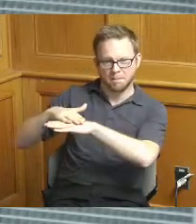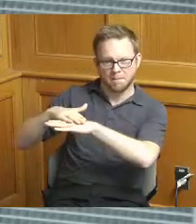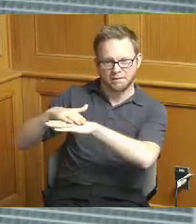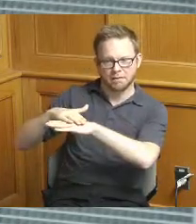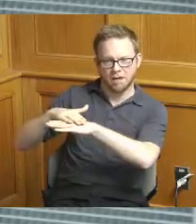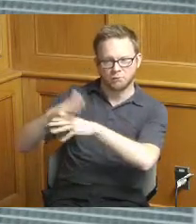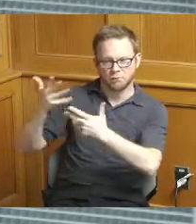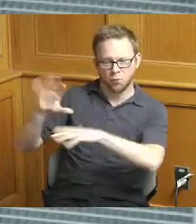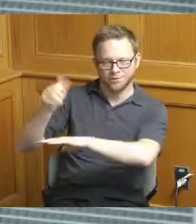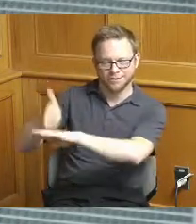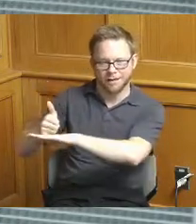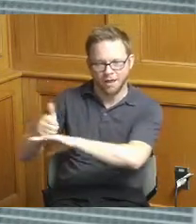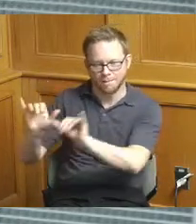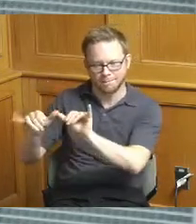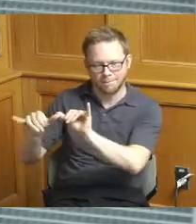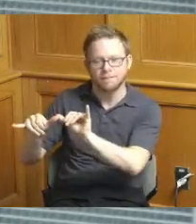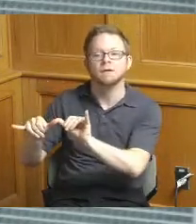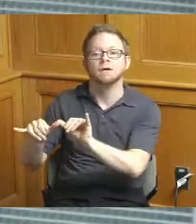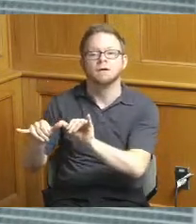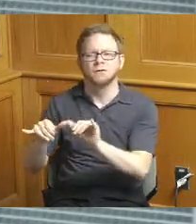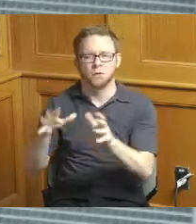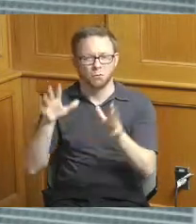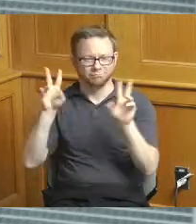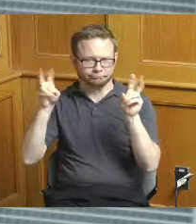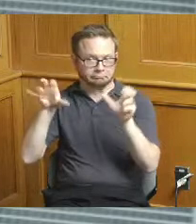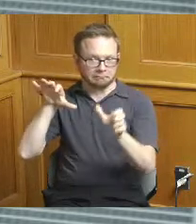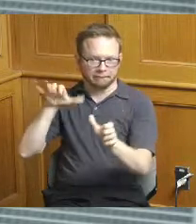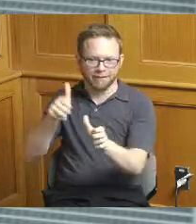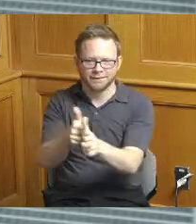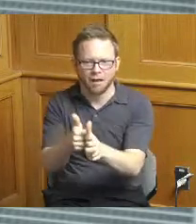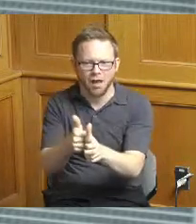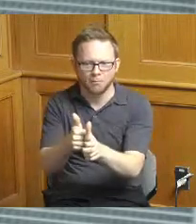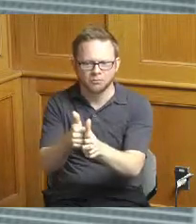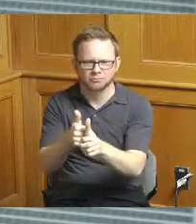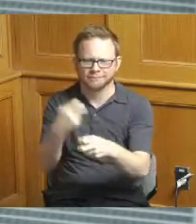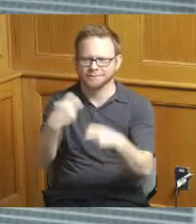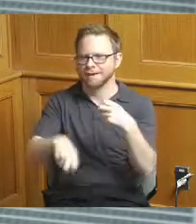now the concept of catching up is difficult every pro no no project goes exactly as planned